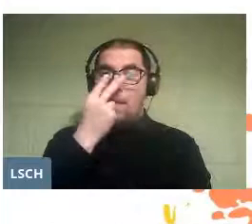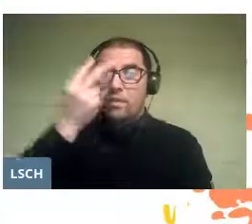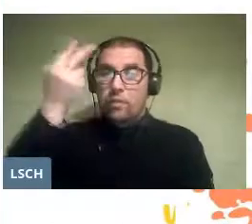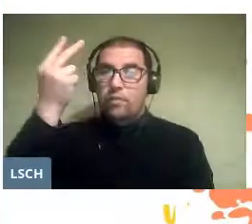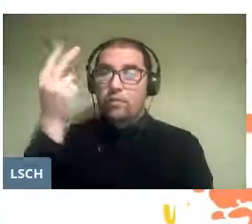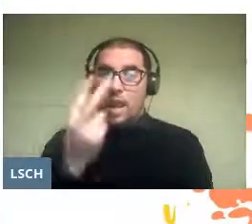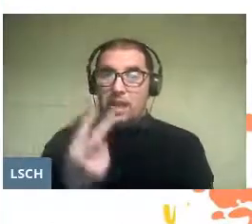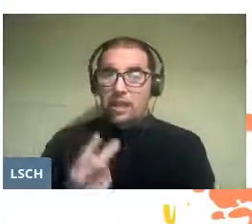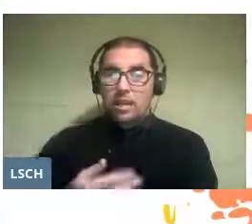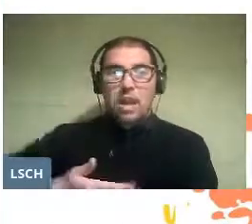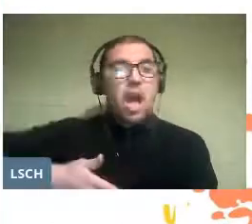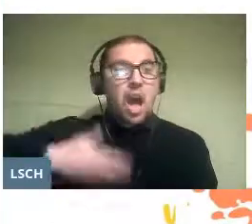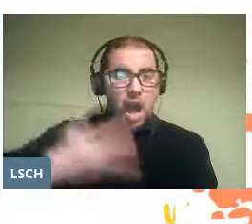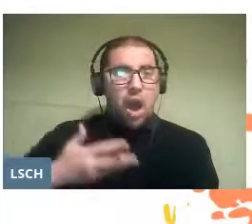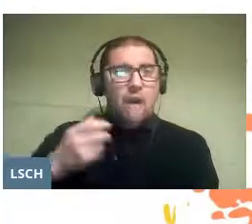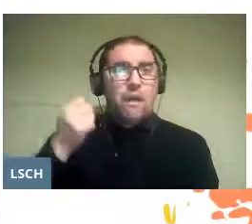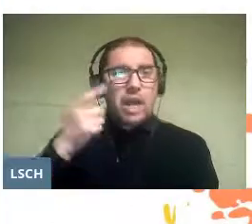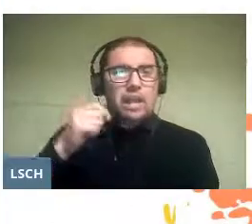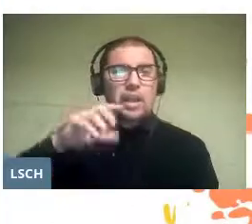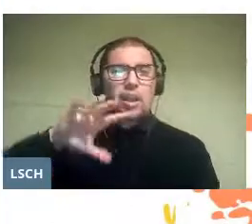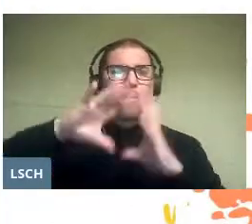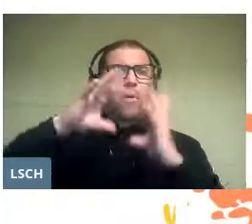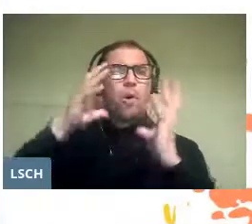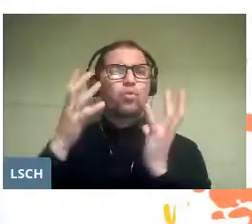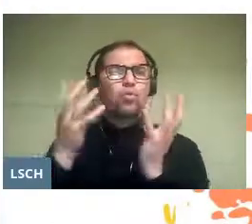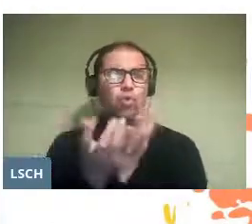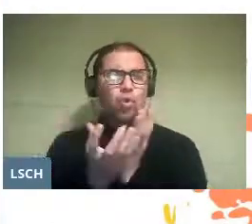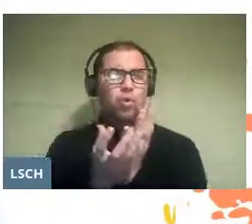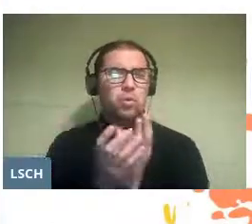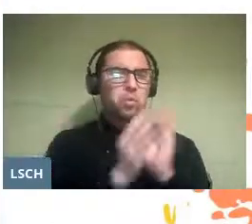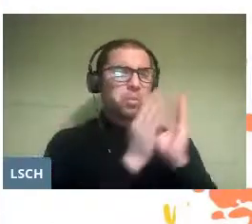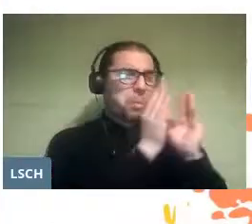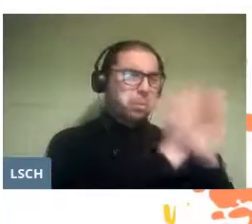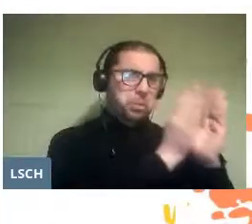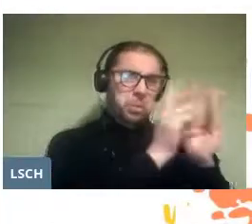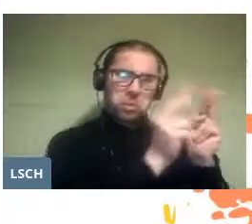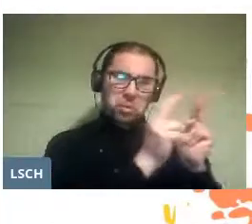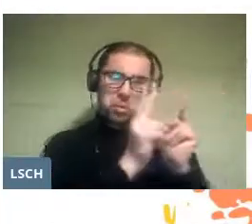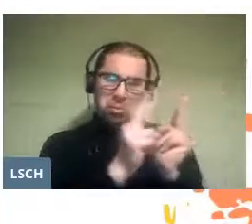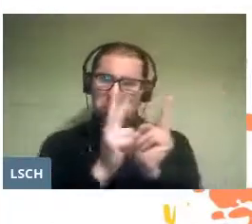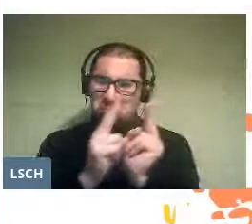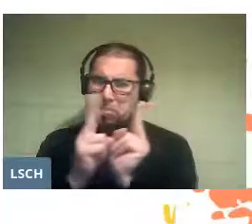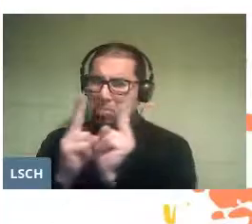now they understand them as a whole and not as disciplines that compete with each other.